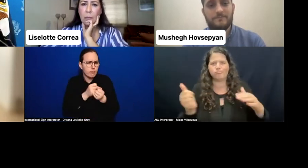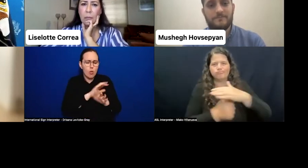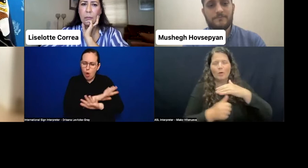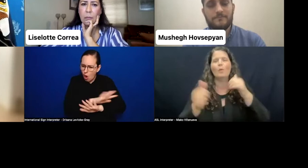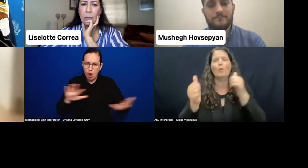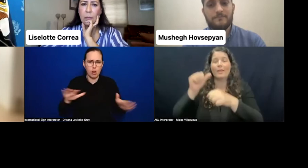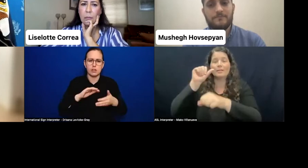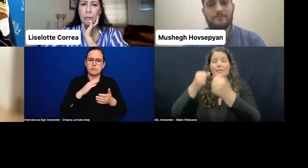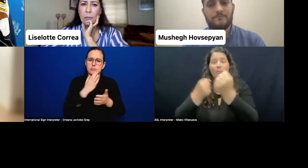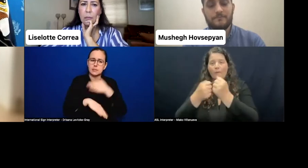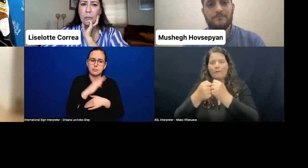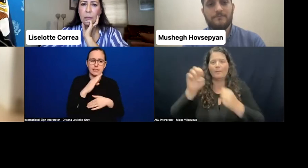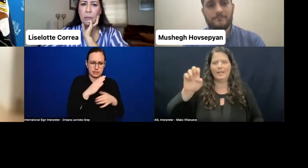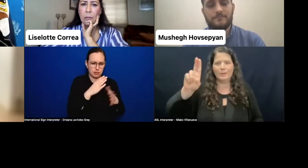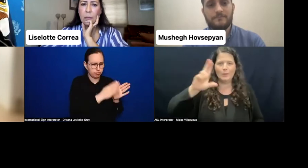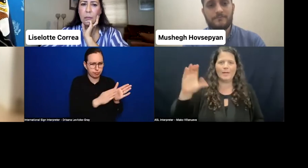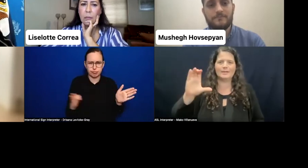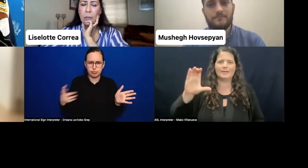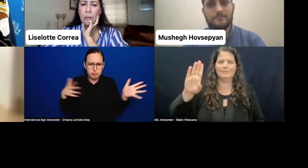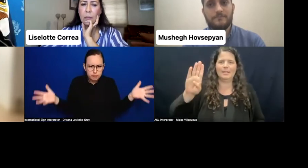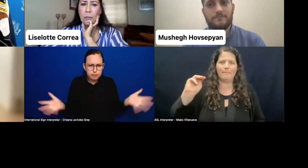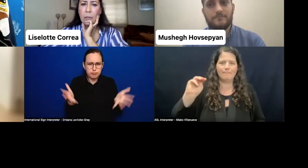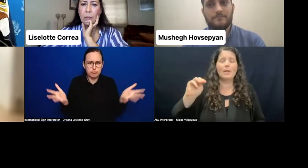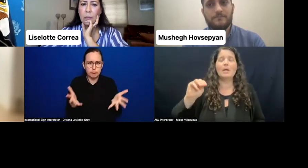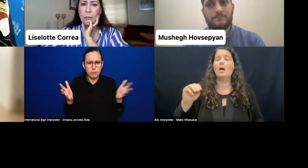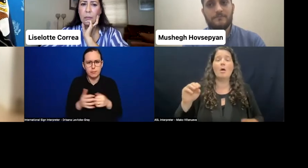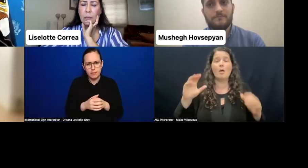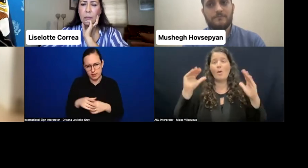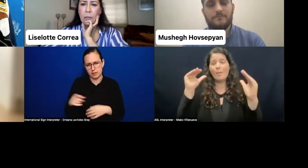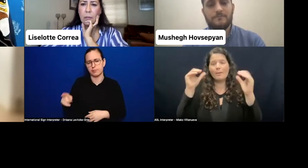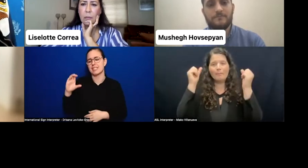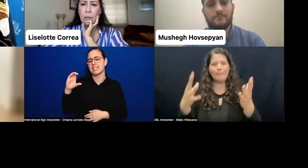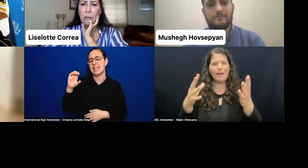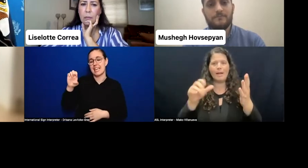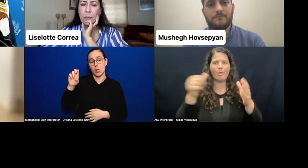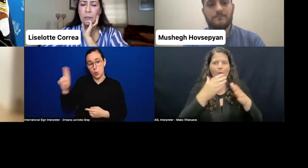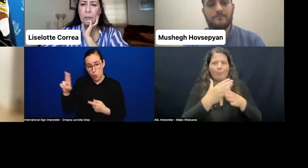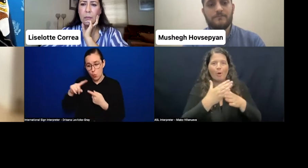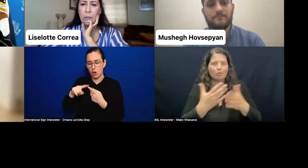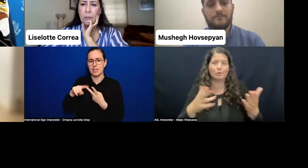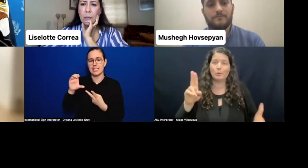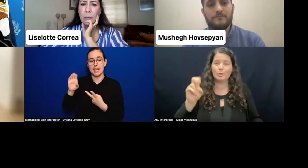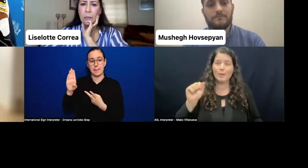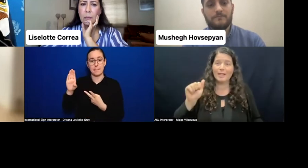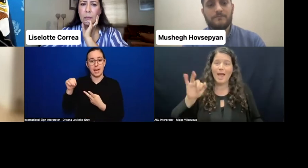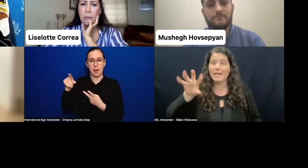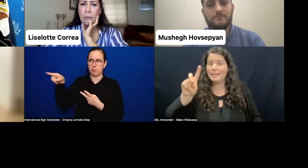But we hope that maybe a lot of partners like USAID can support us to continue that fight for the participation